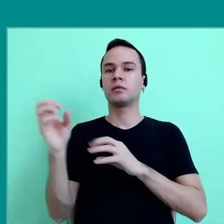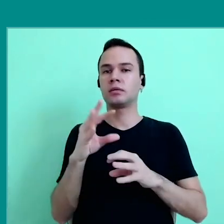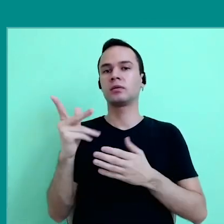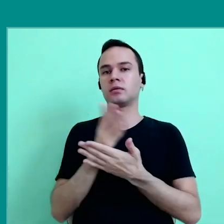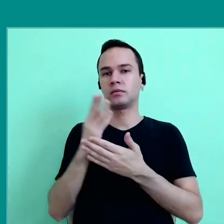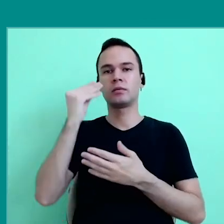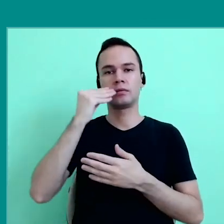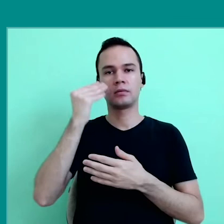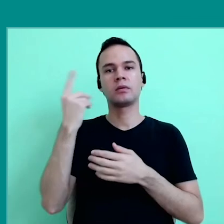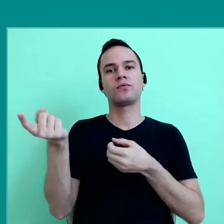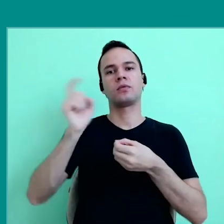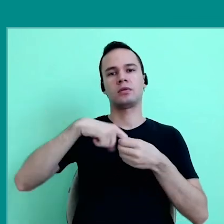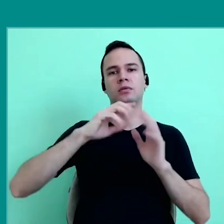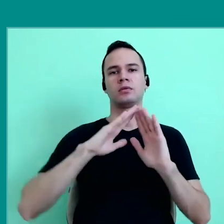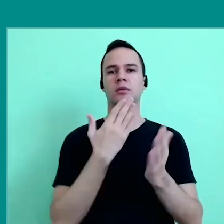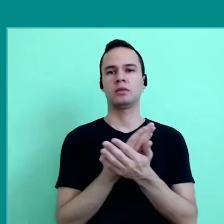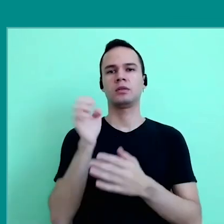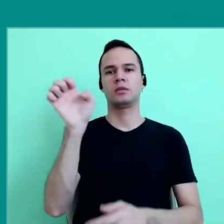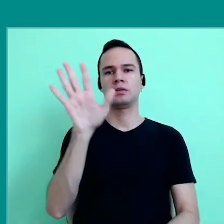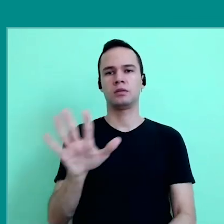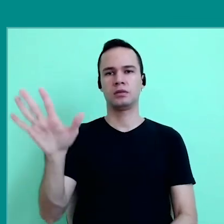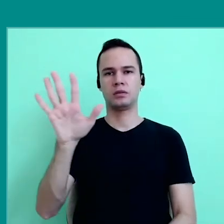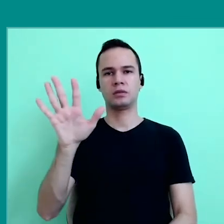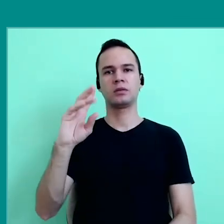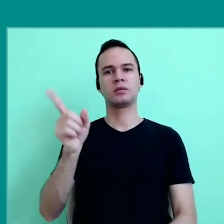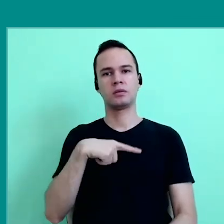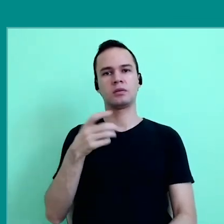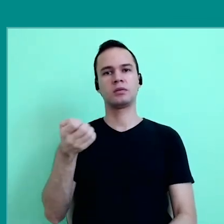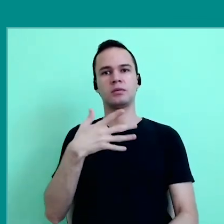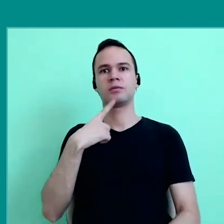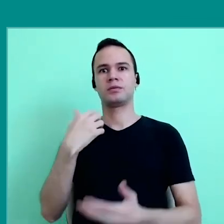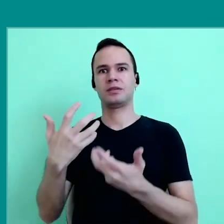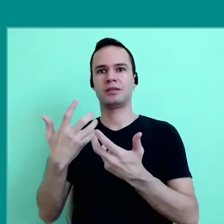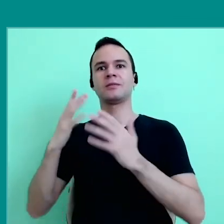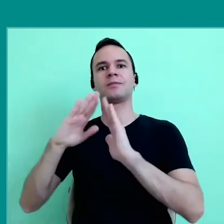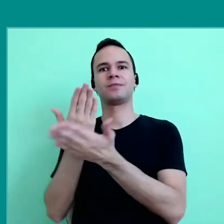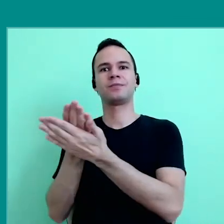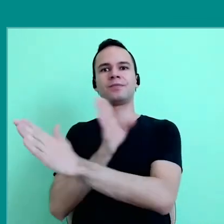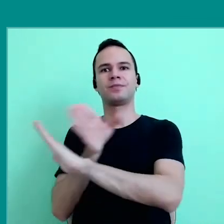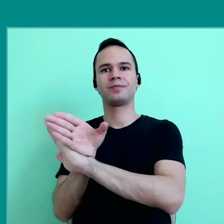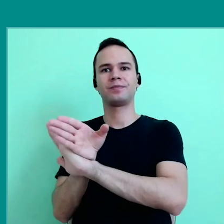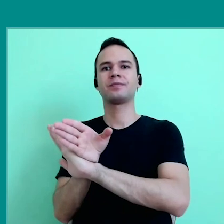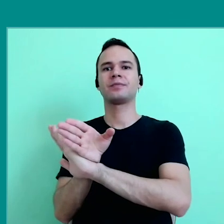are some feedback experiences in European schools, and that there is renewed interest to be there, at school,